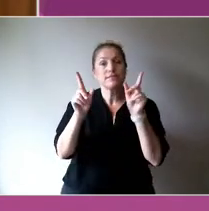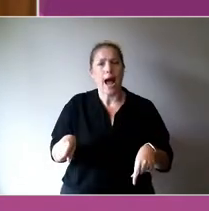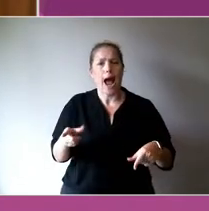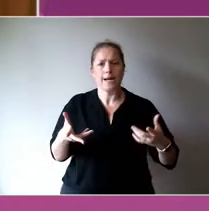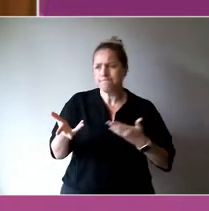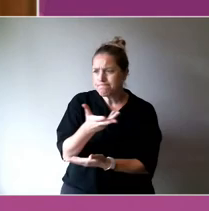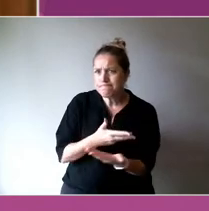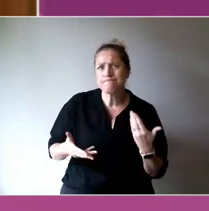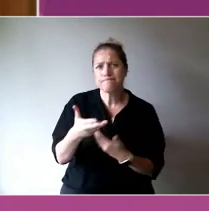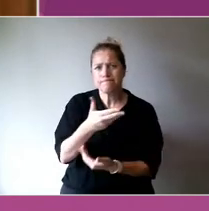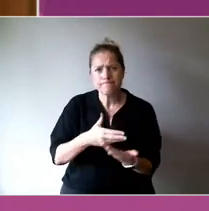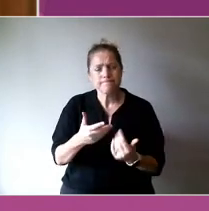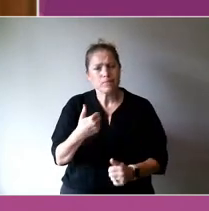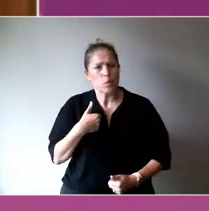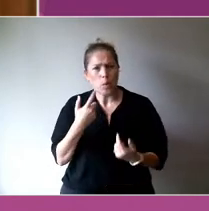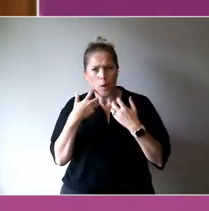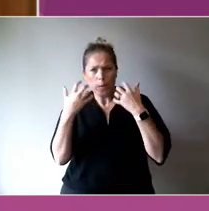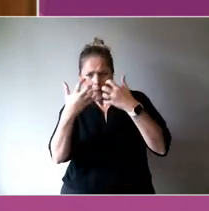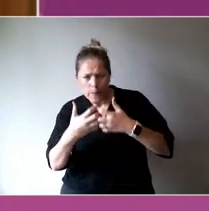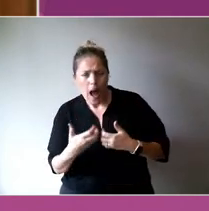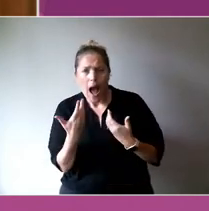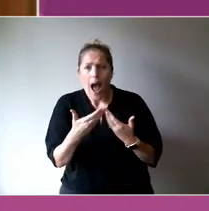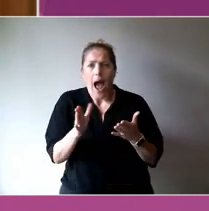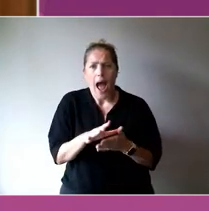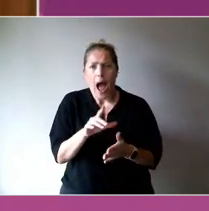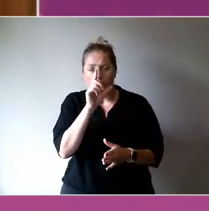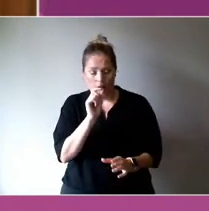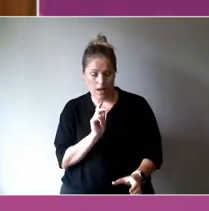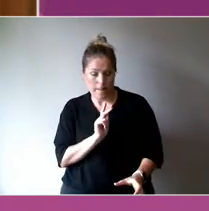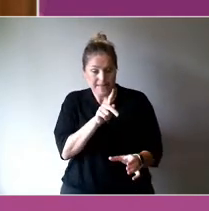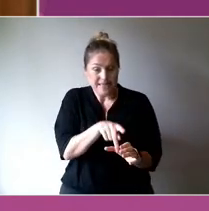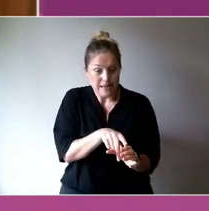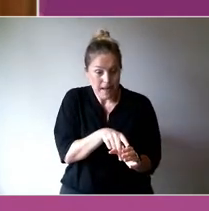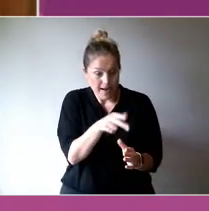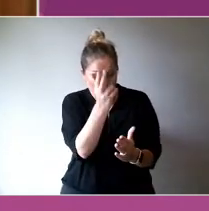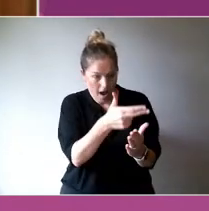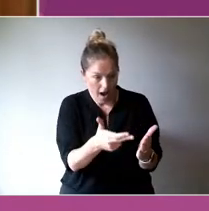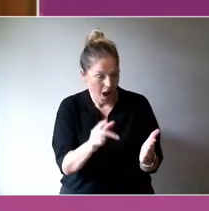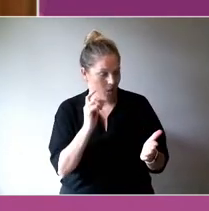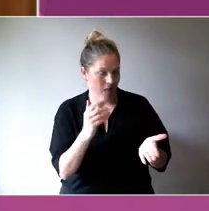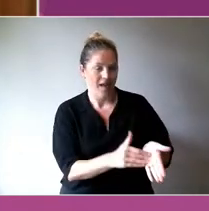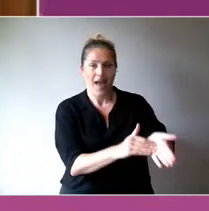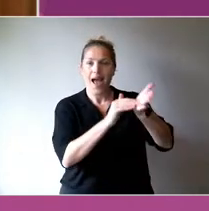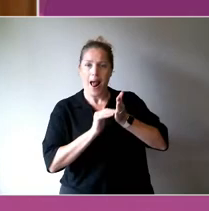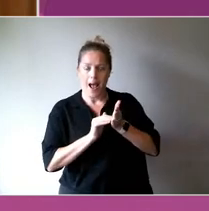in the arts, we can better support the mental health of all Australians.